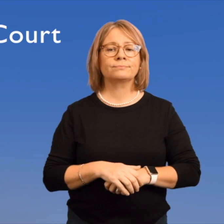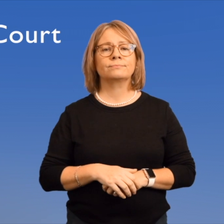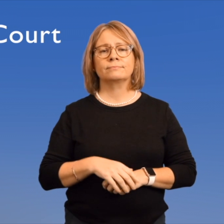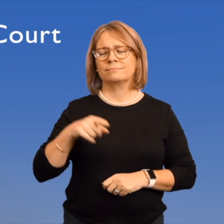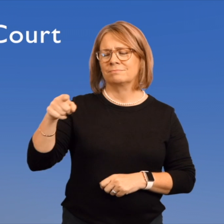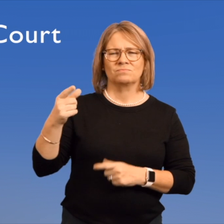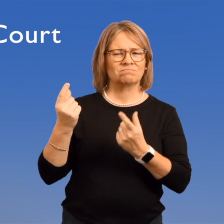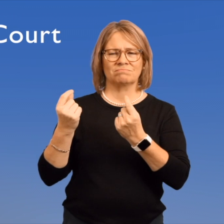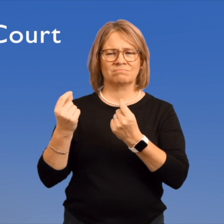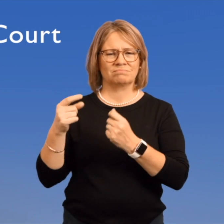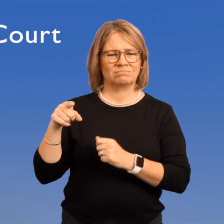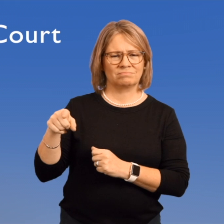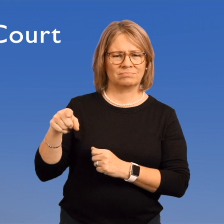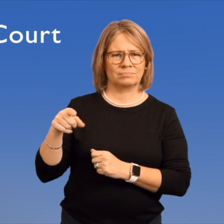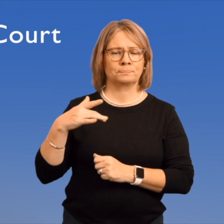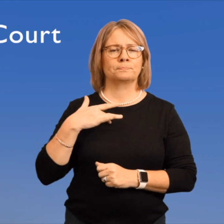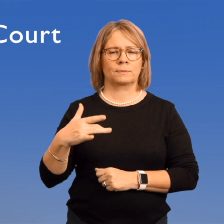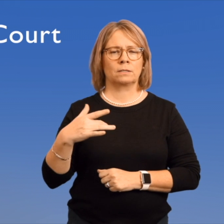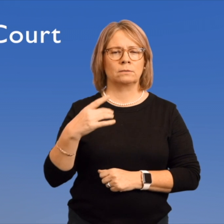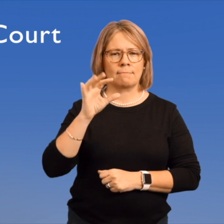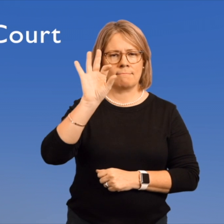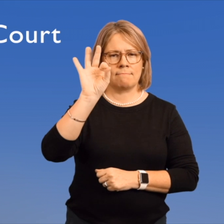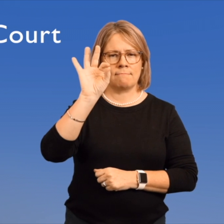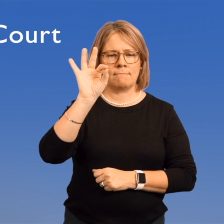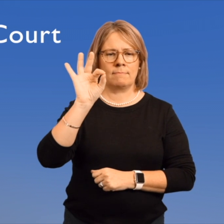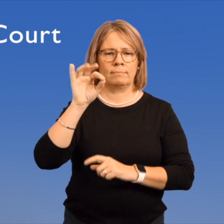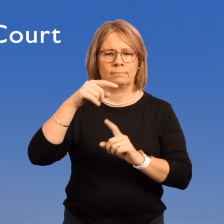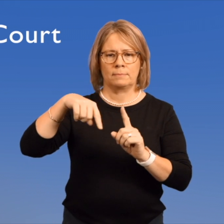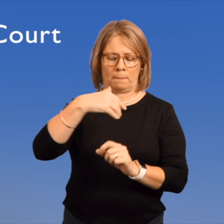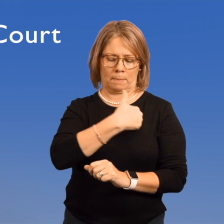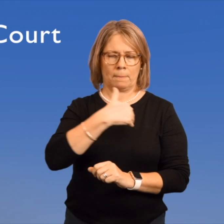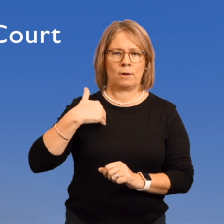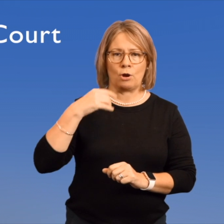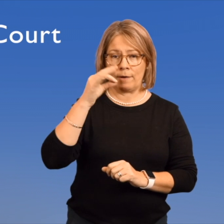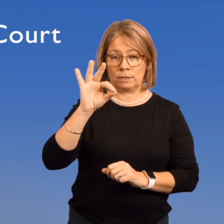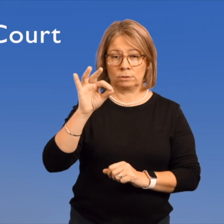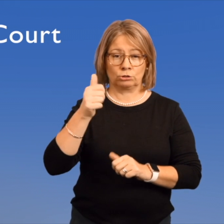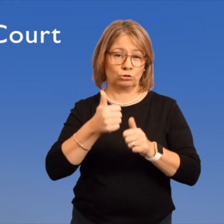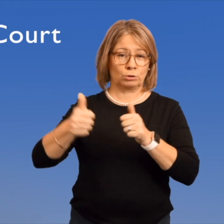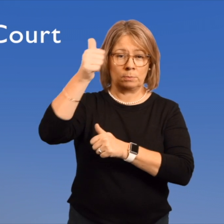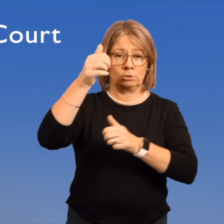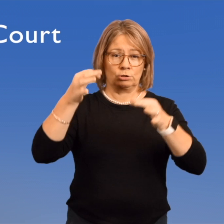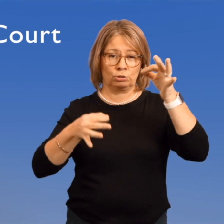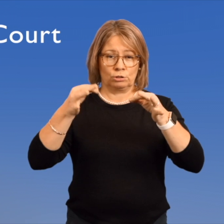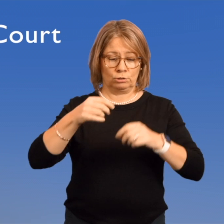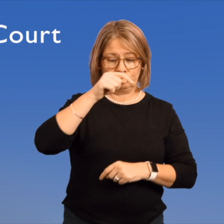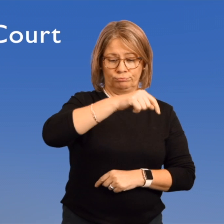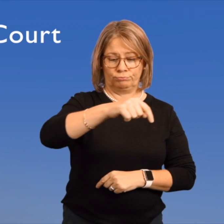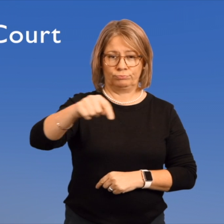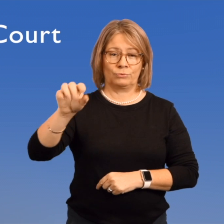The term used to describe any of the nine members of the Supreme Court.